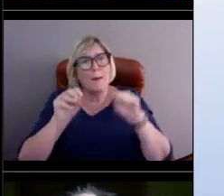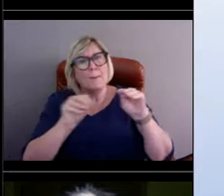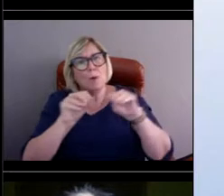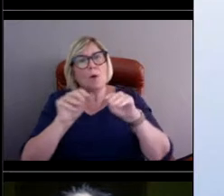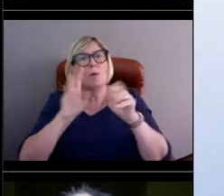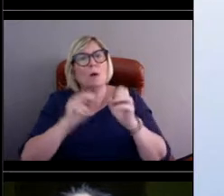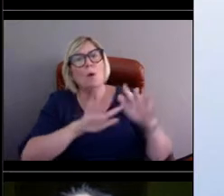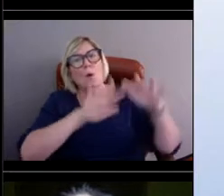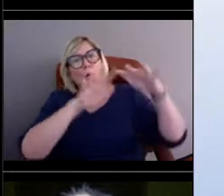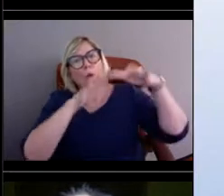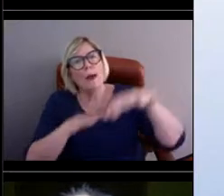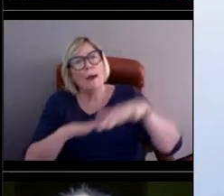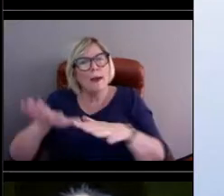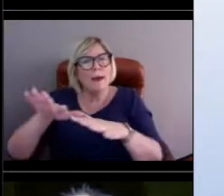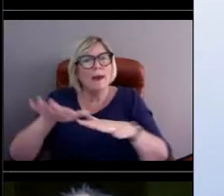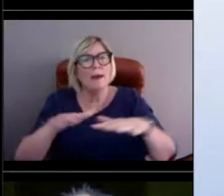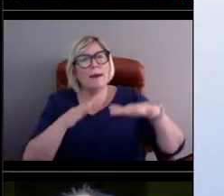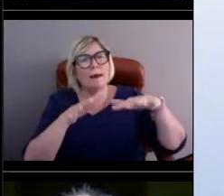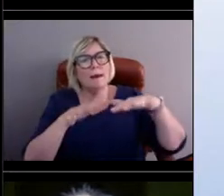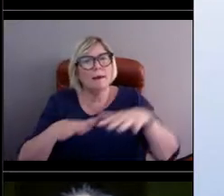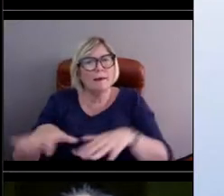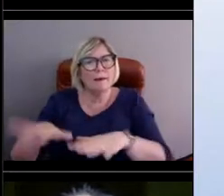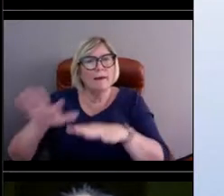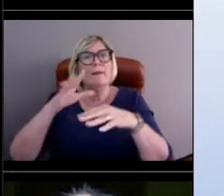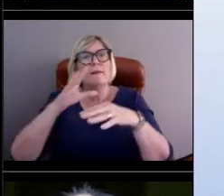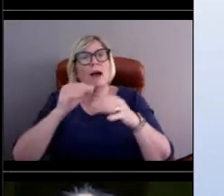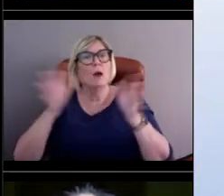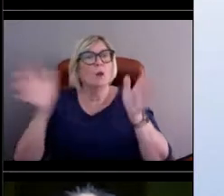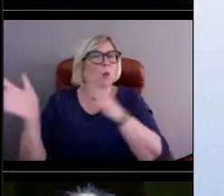and the high winds are impacting the station.